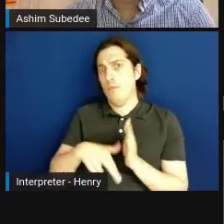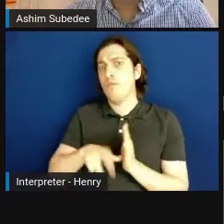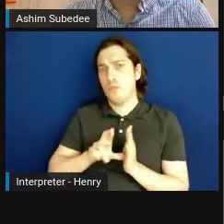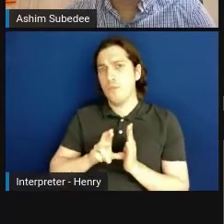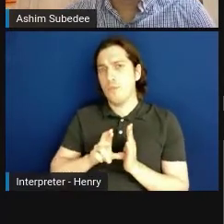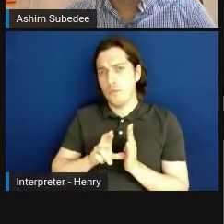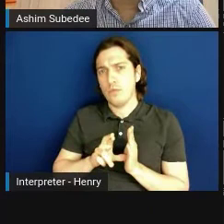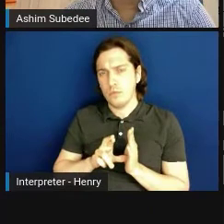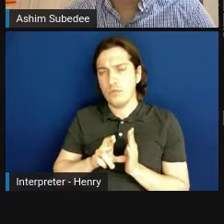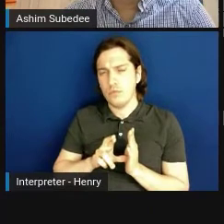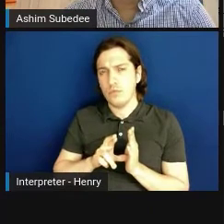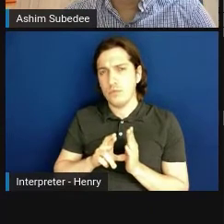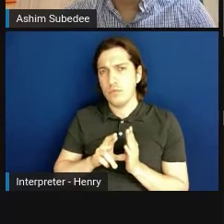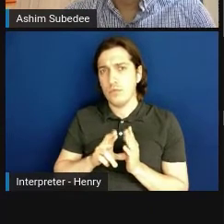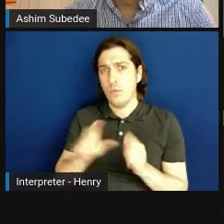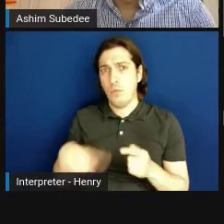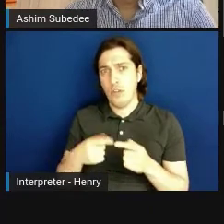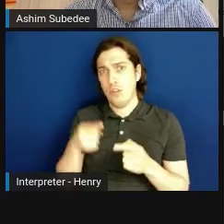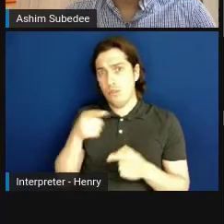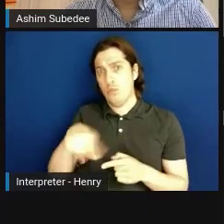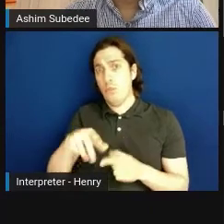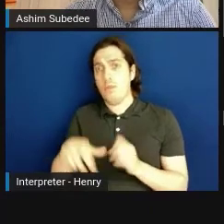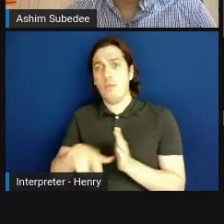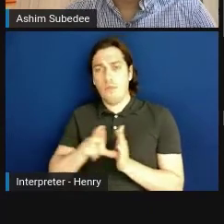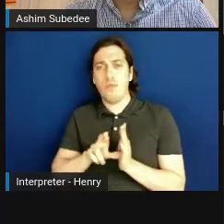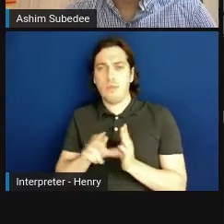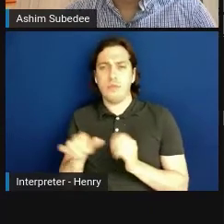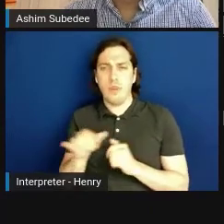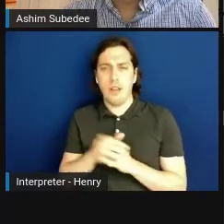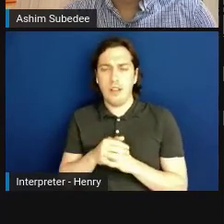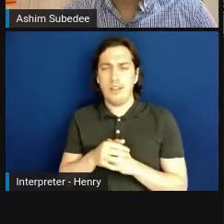as you're being reviewed as well. The innovative ideas play, come into play,